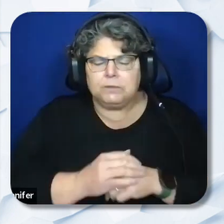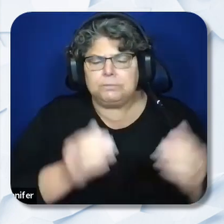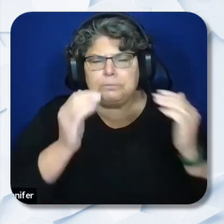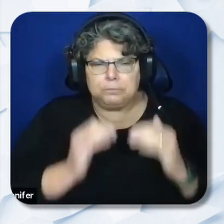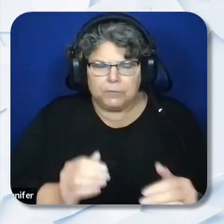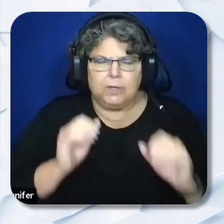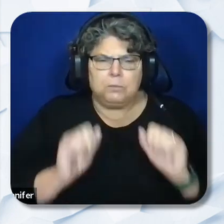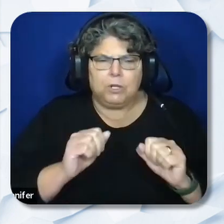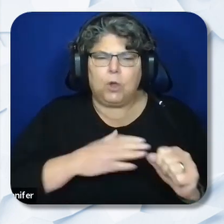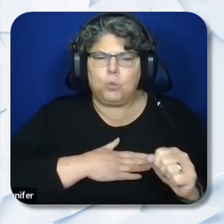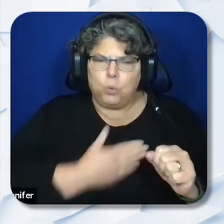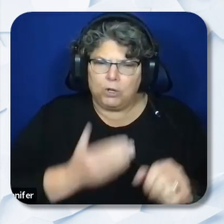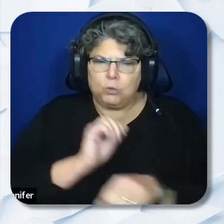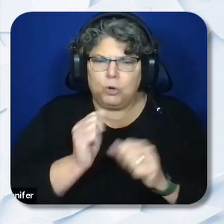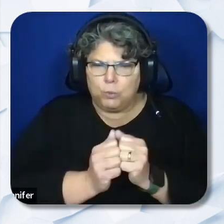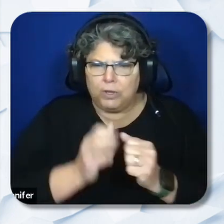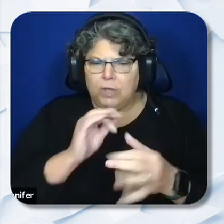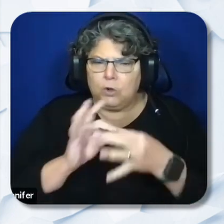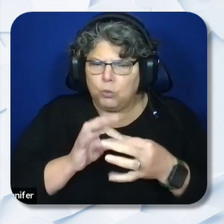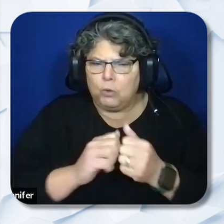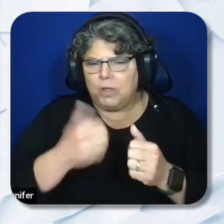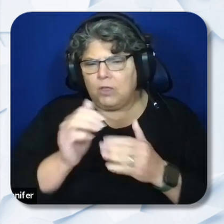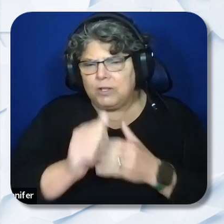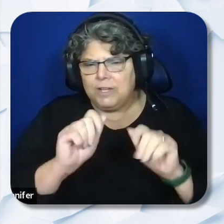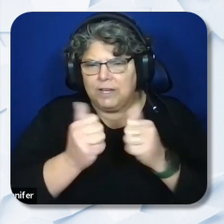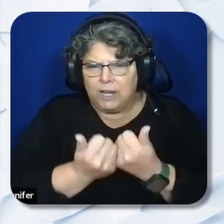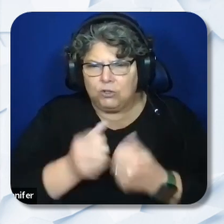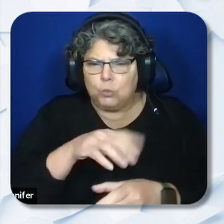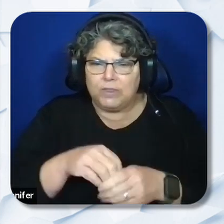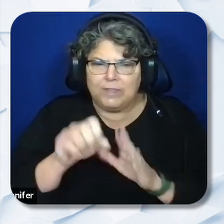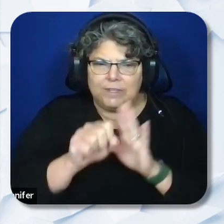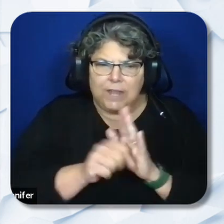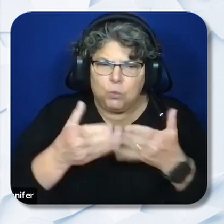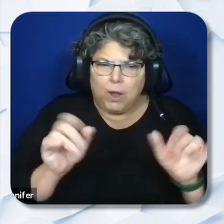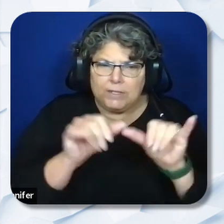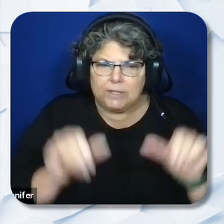agencies within the statewide system of support. 3. To provide coordinated assistance and supports